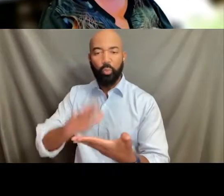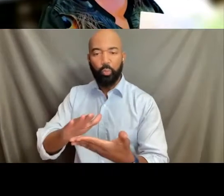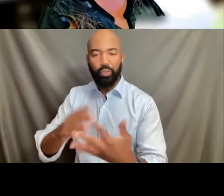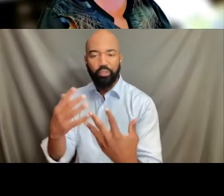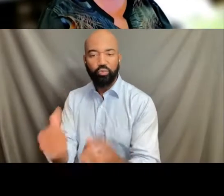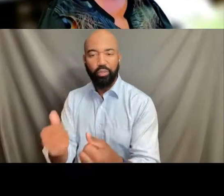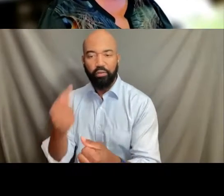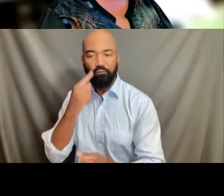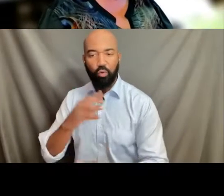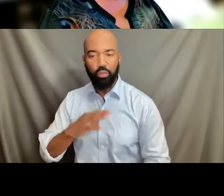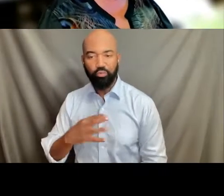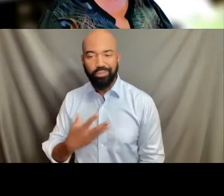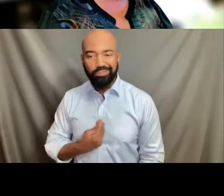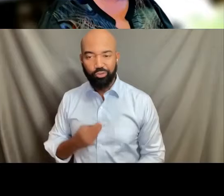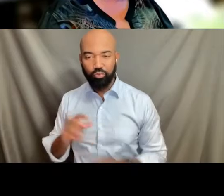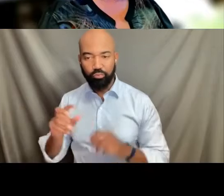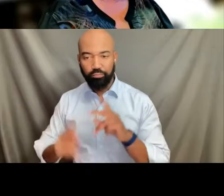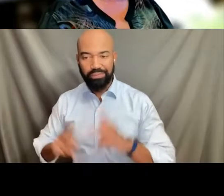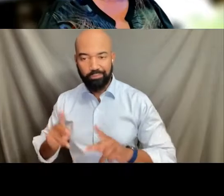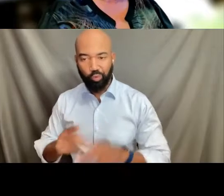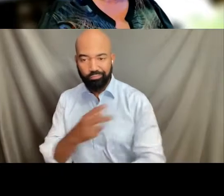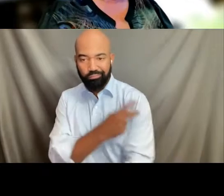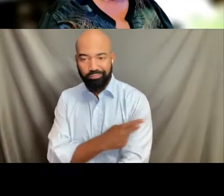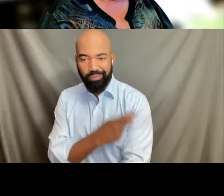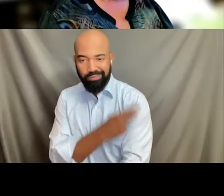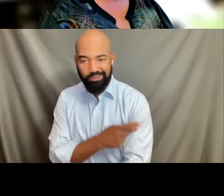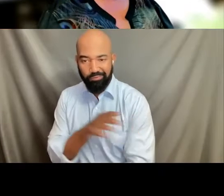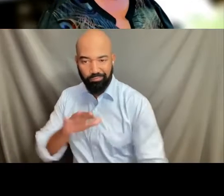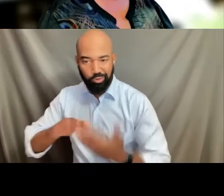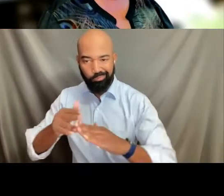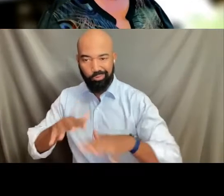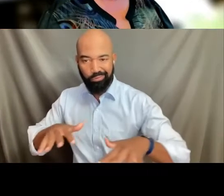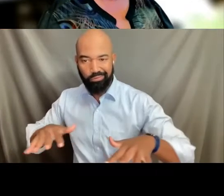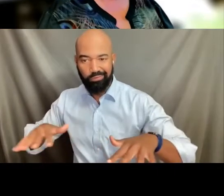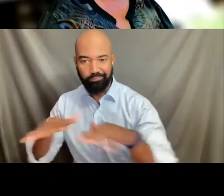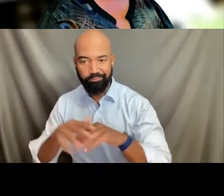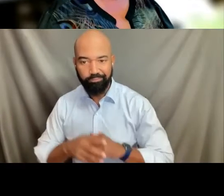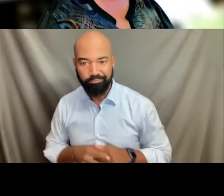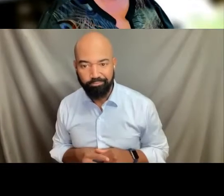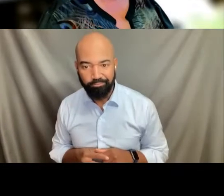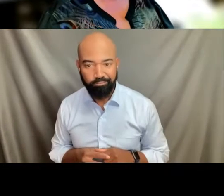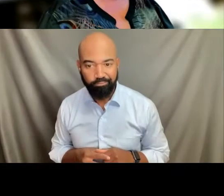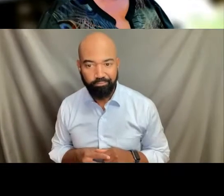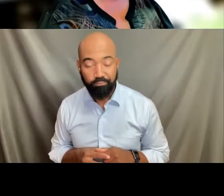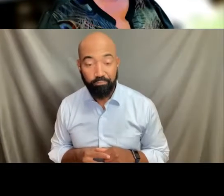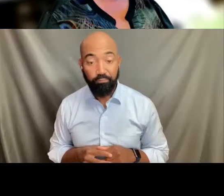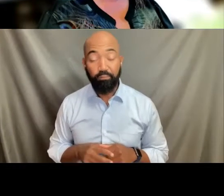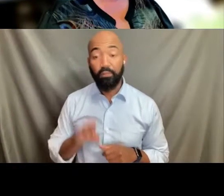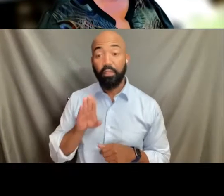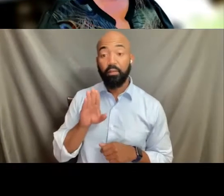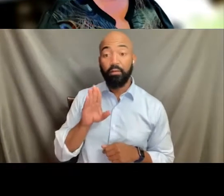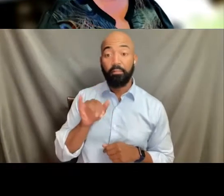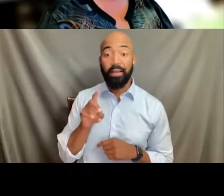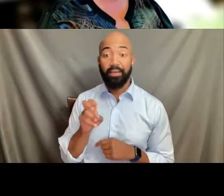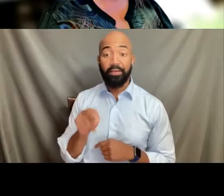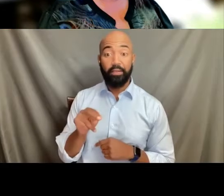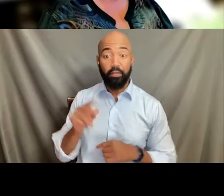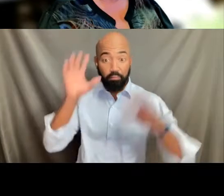transgender patients. The Biden administration has proposed new regulations